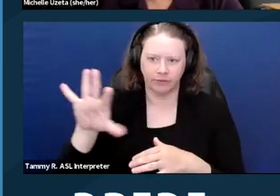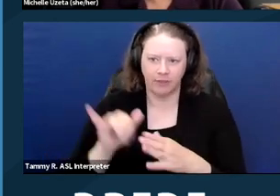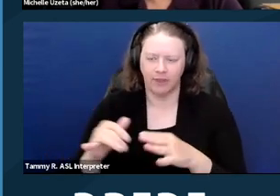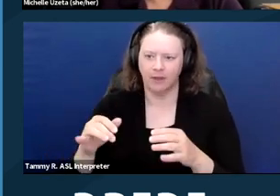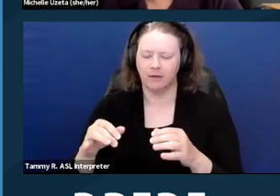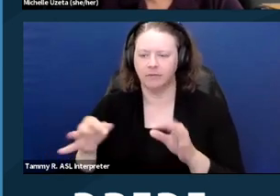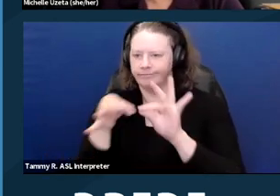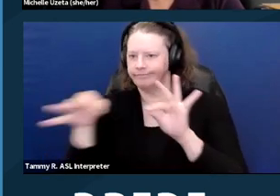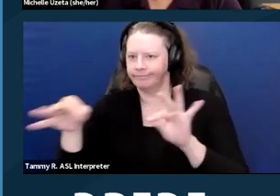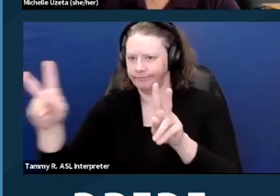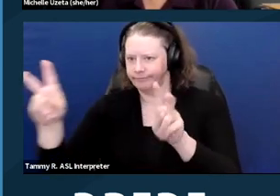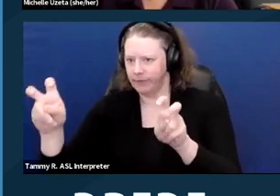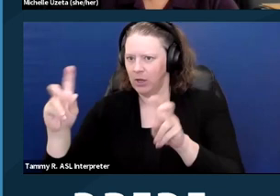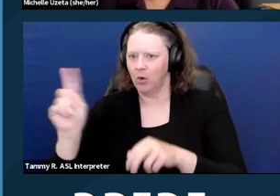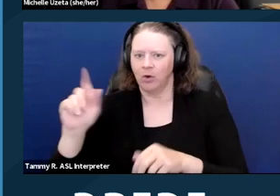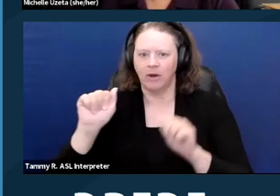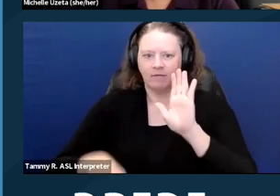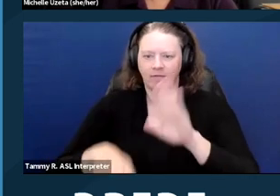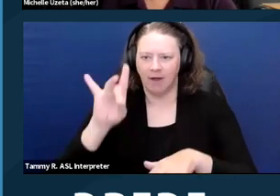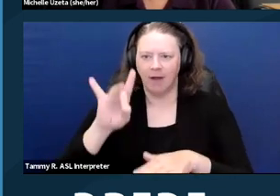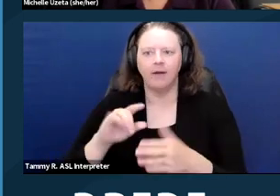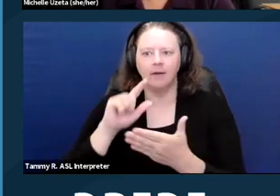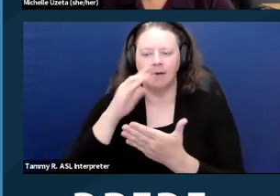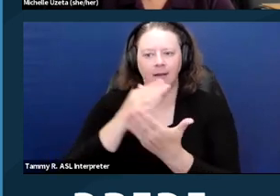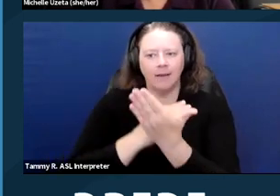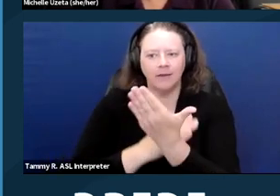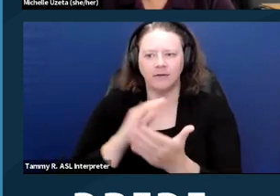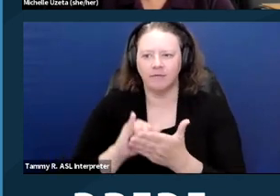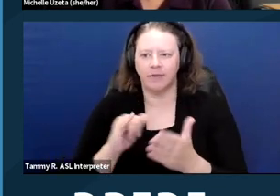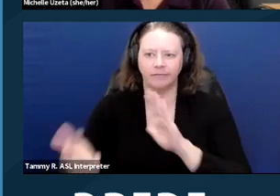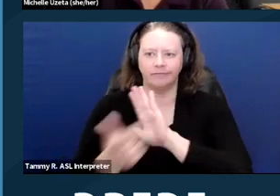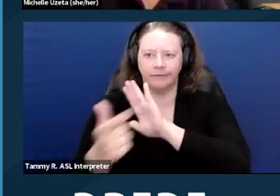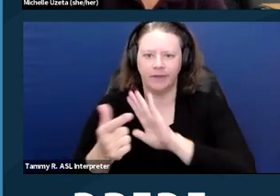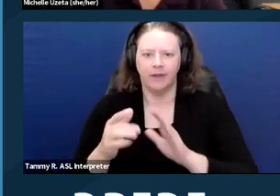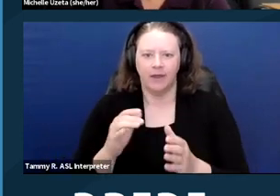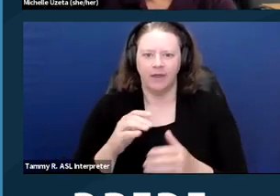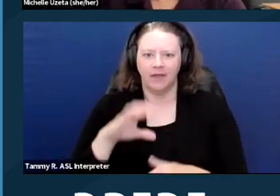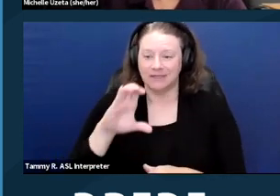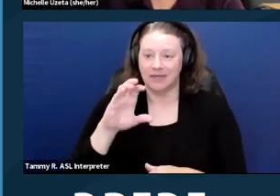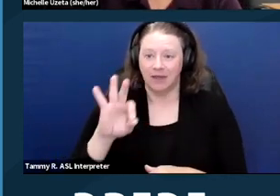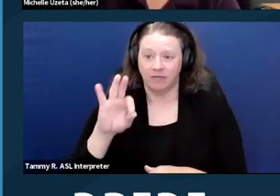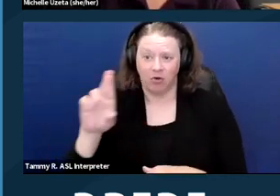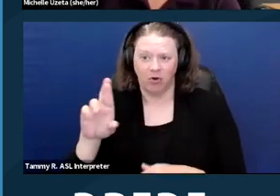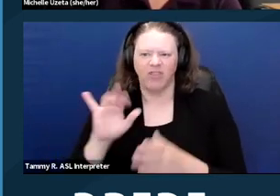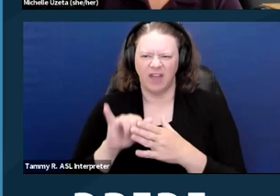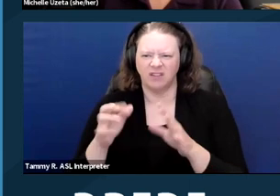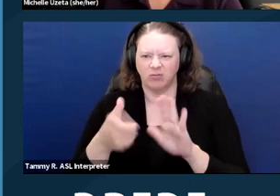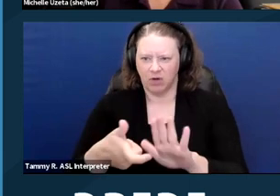to where you can find a list of the prohibitions. Those are the regulations under the Fair Housing Act.